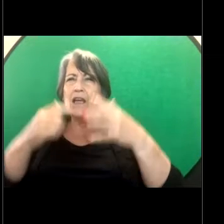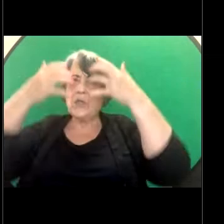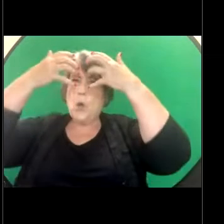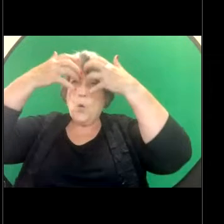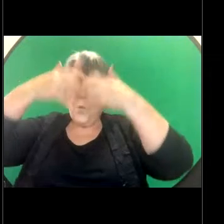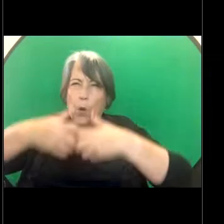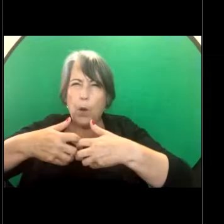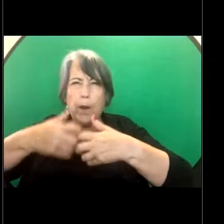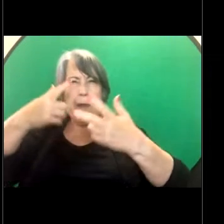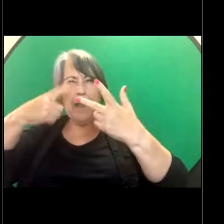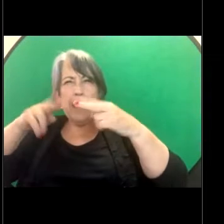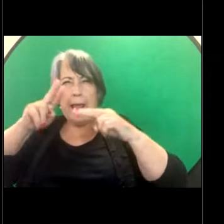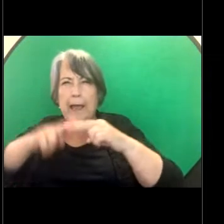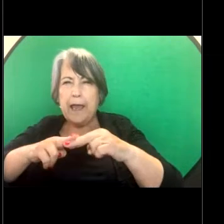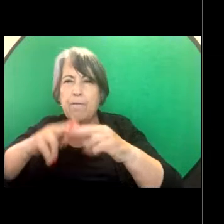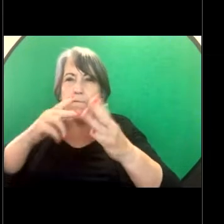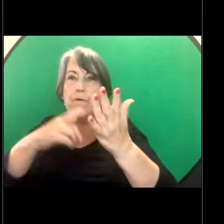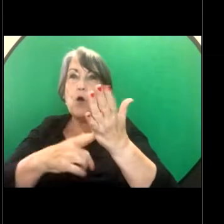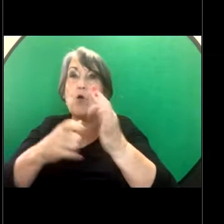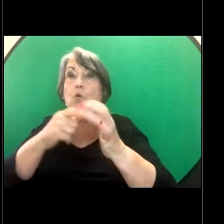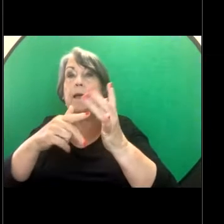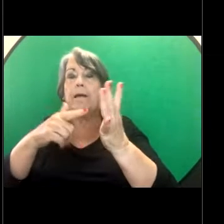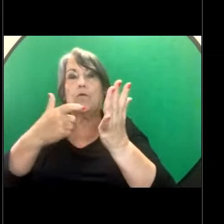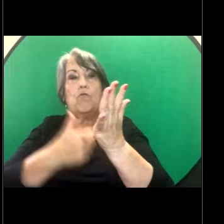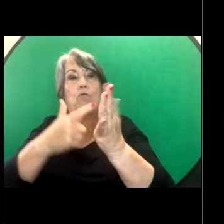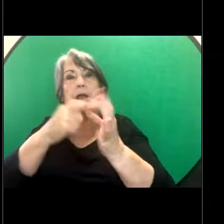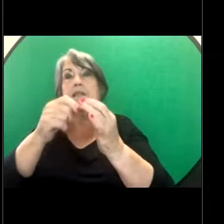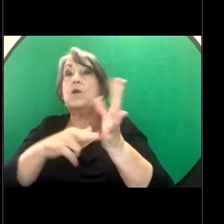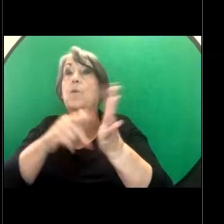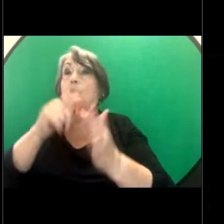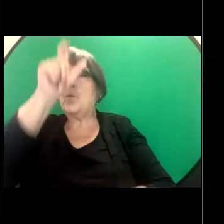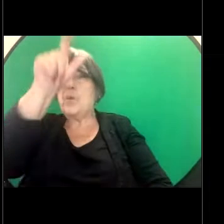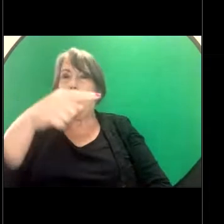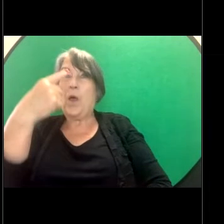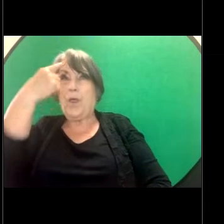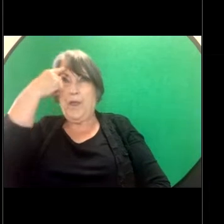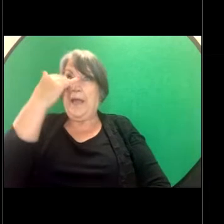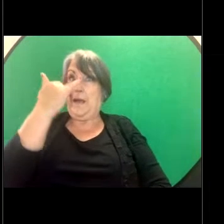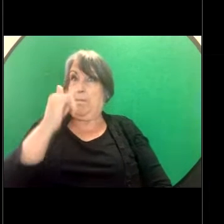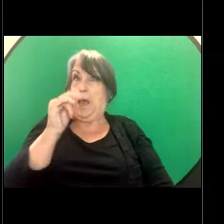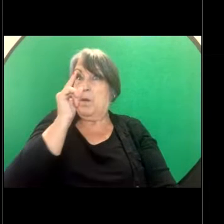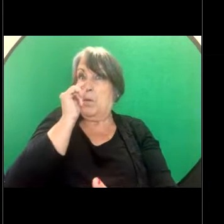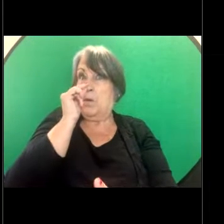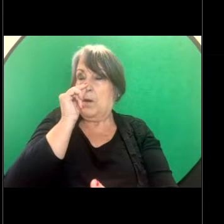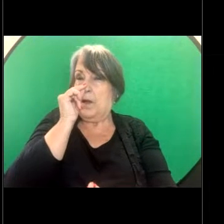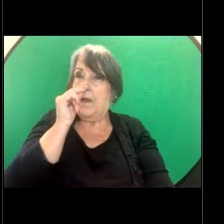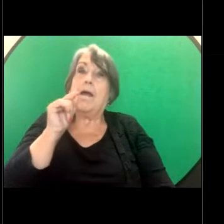whether a reasonable person would have anticipated that possibility there are relevant circumstances